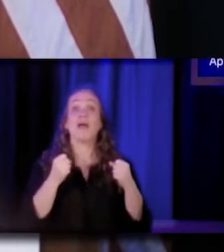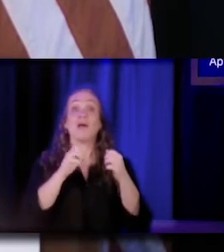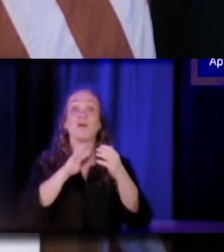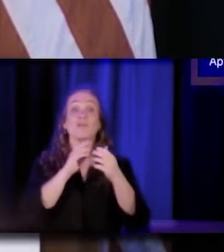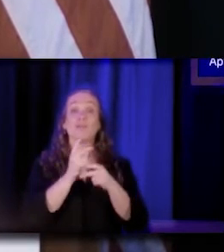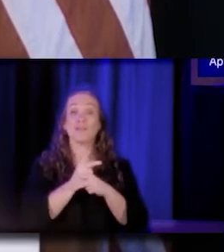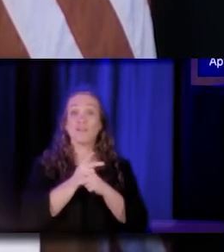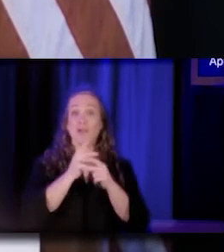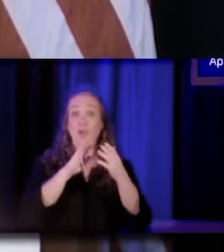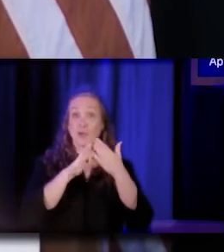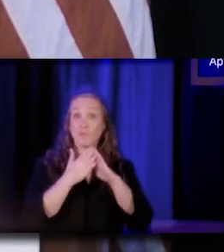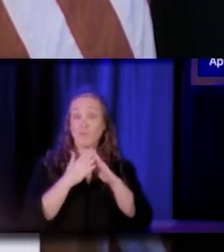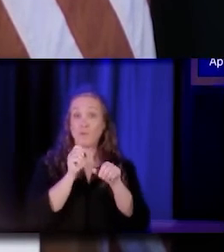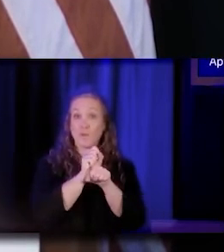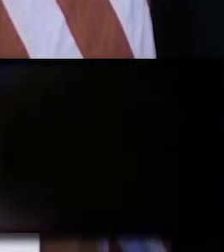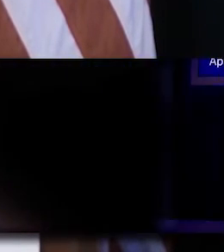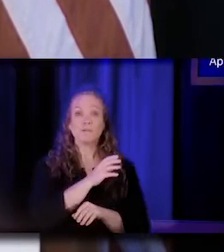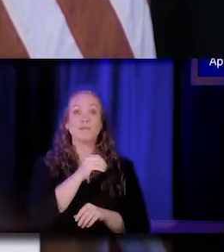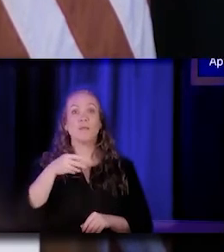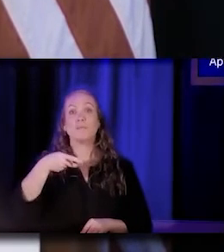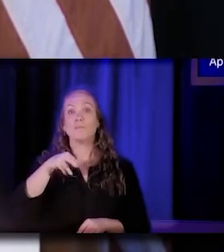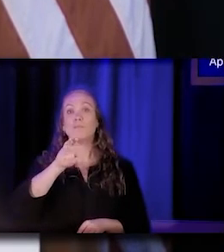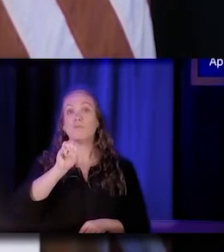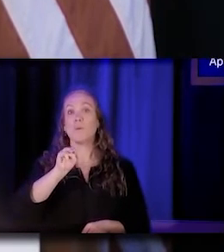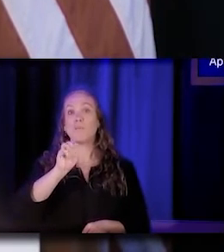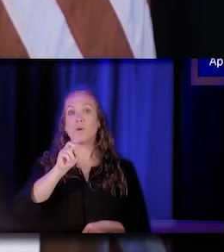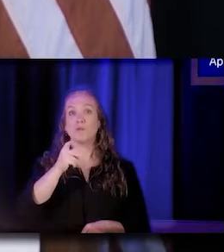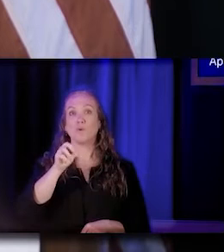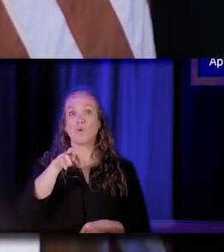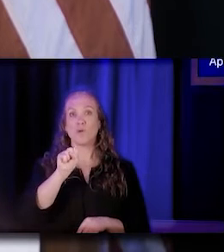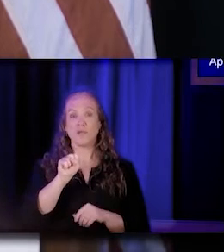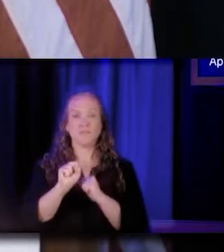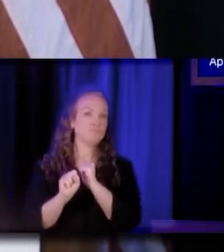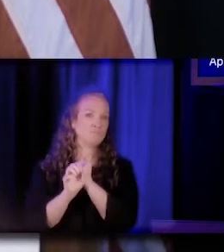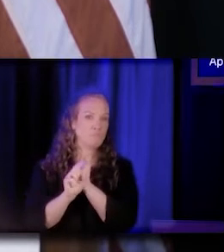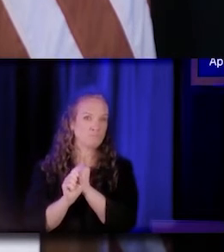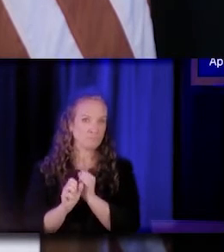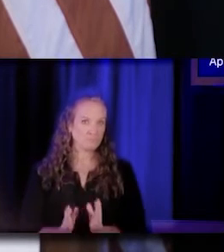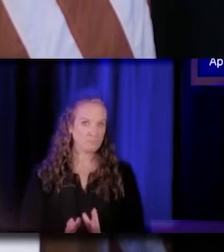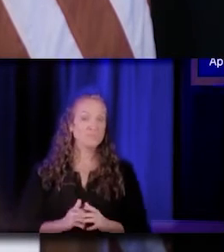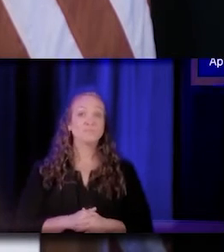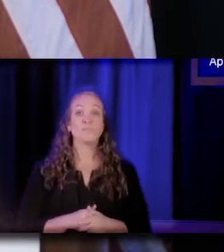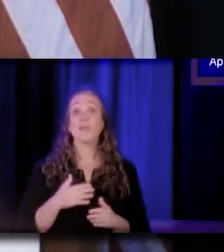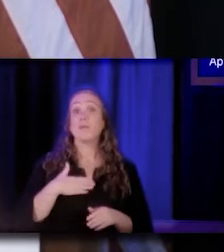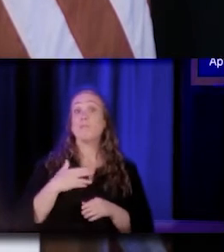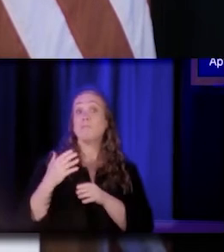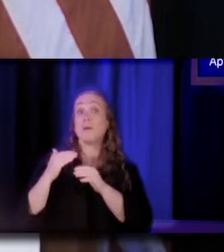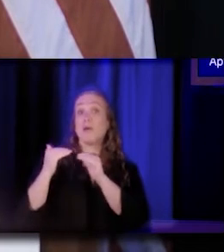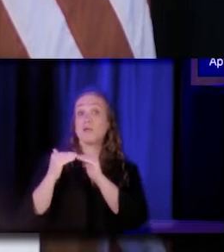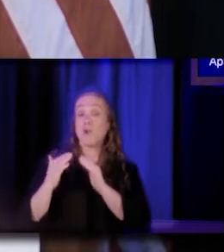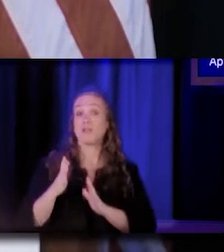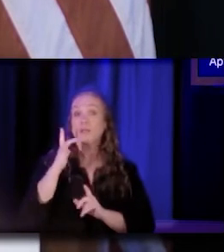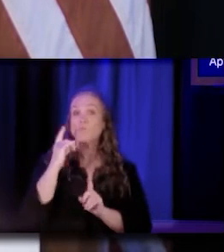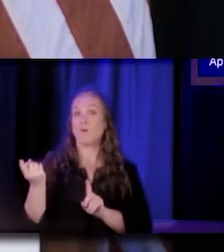and community health representatives. My colleague Carlina Hansen will take the stage in a few minutes and she'll talk more about that.